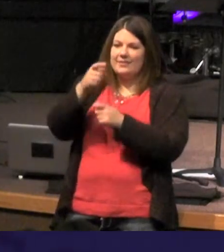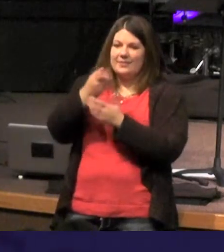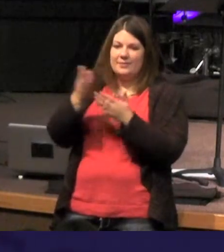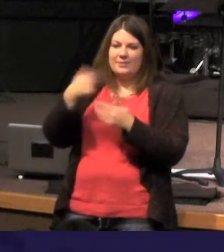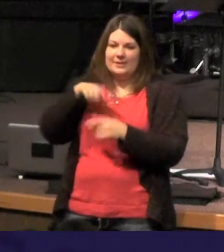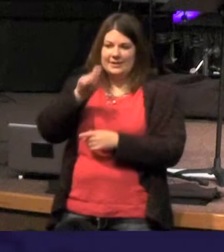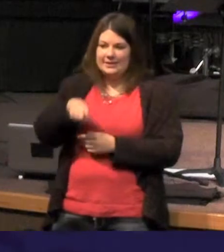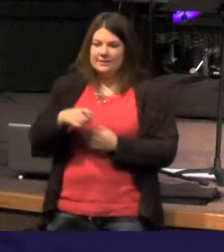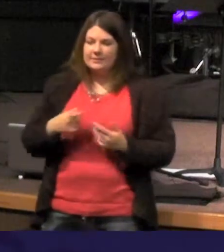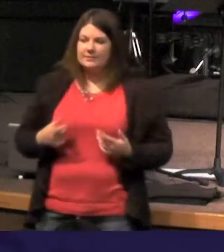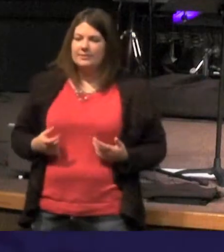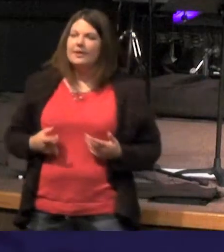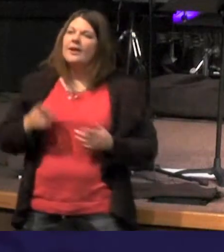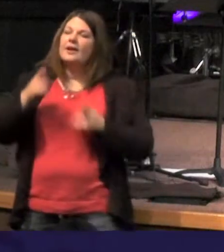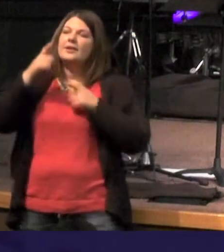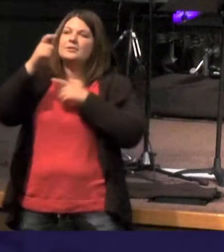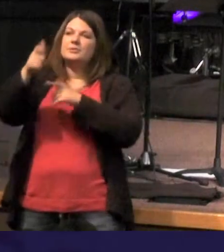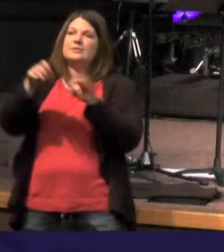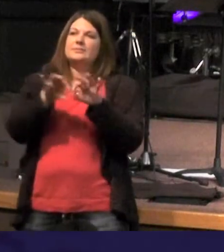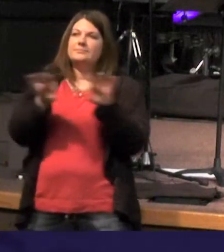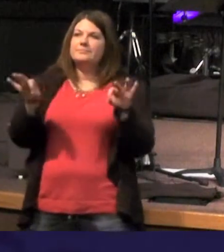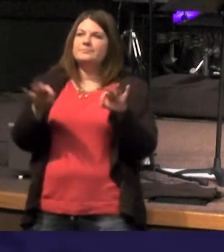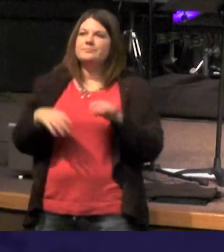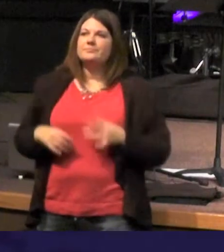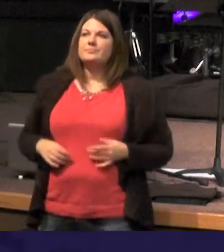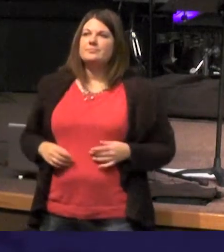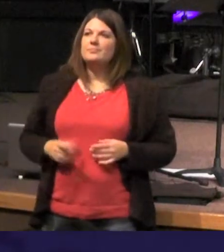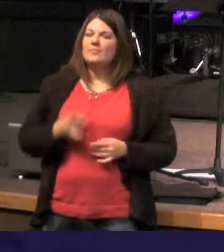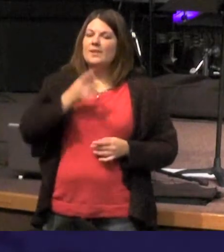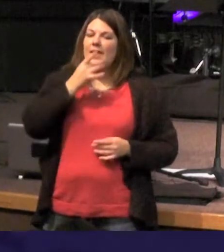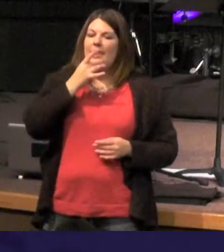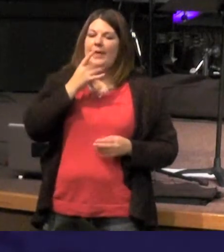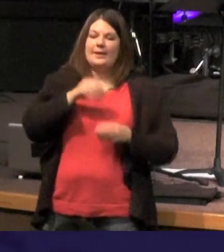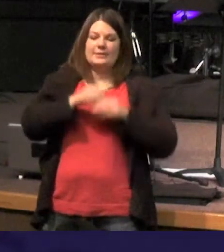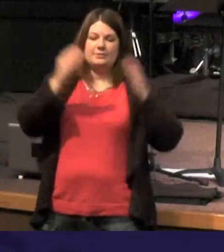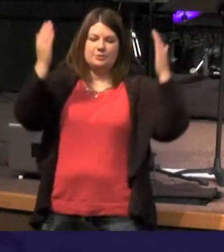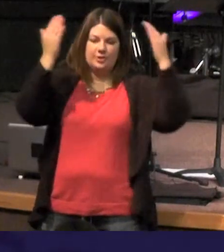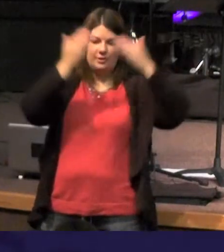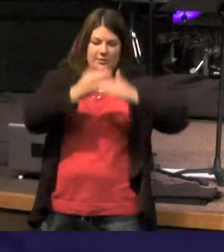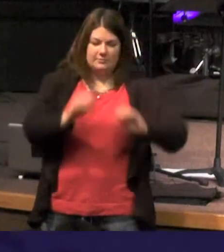I find this interesting phrase the light shines in the darkness